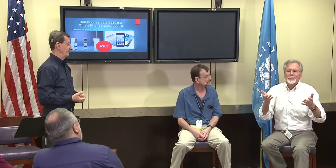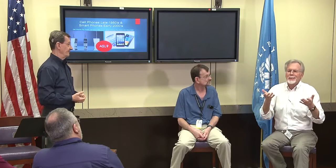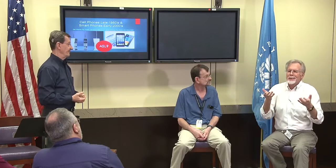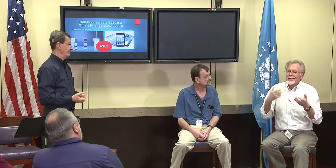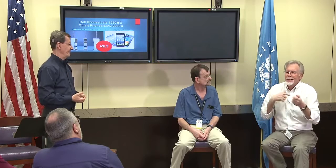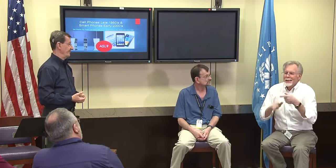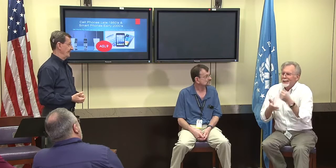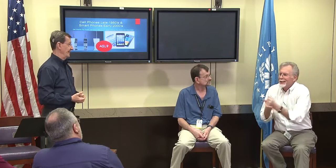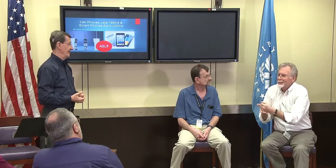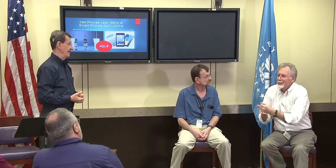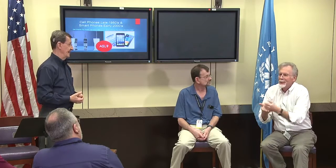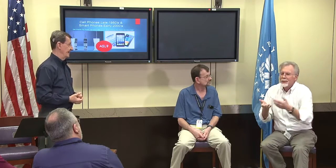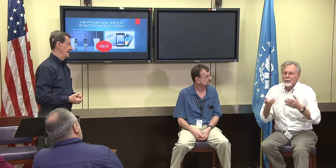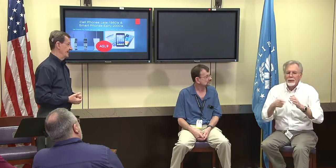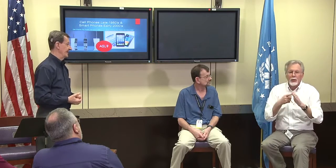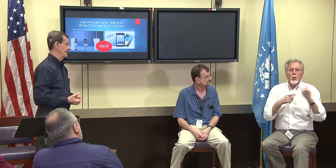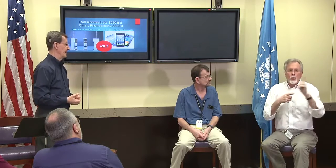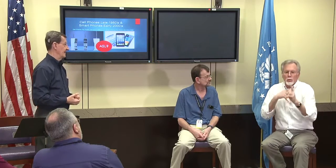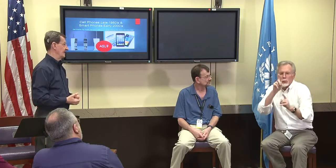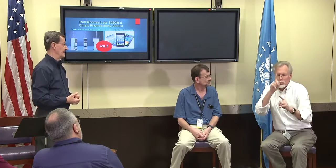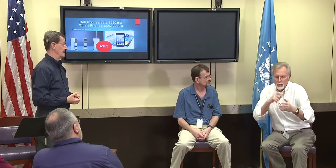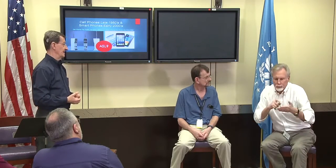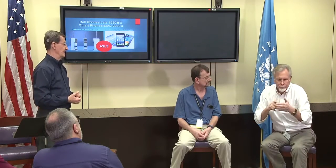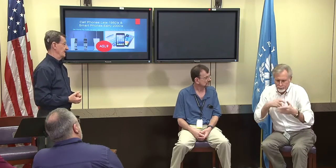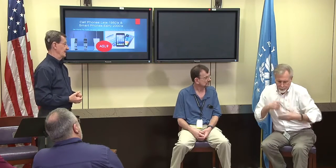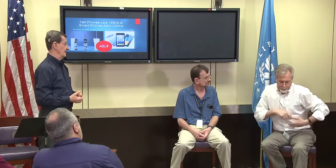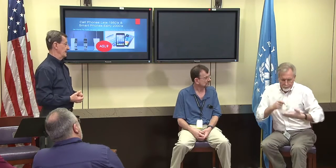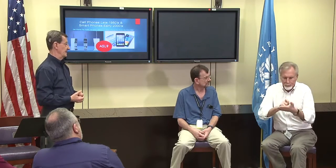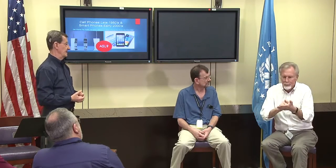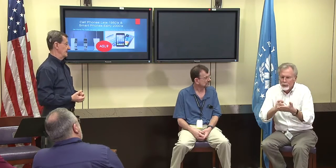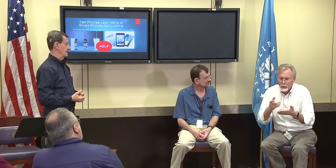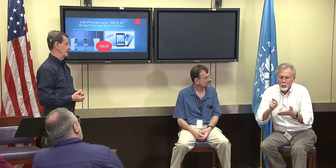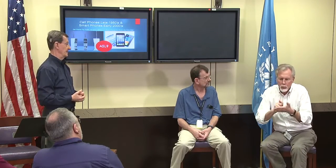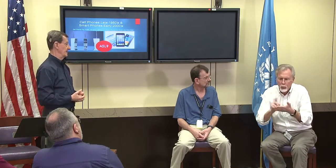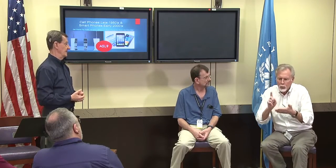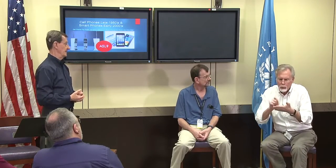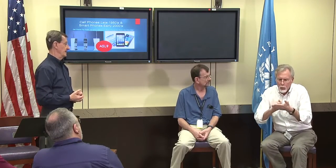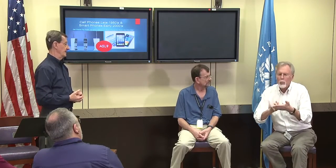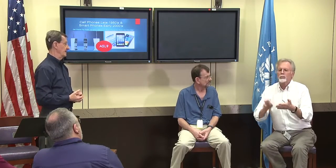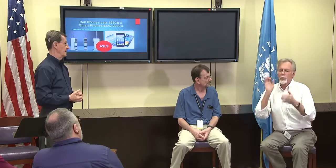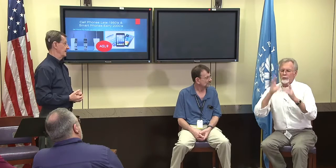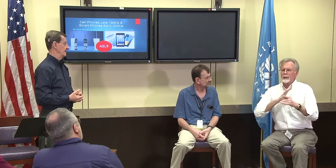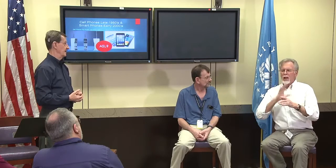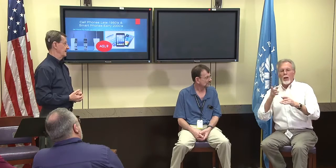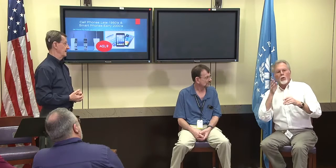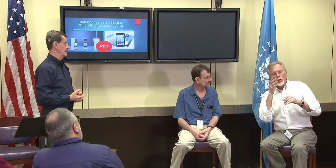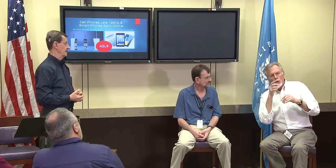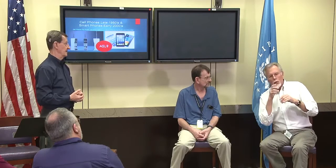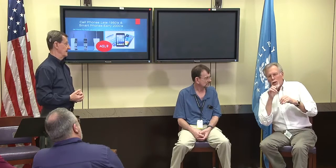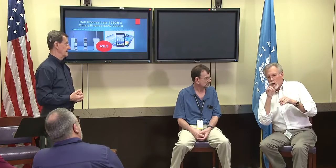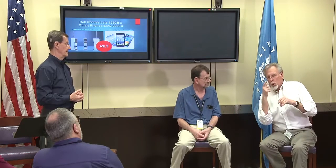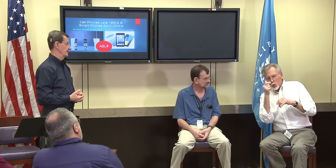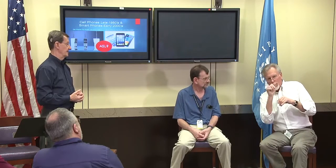I am so willing to help and I'm able to help, I can grab paper whatever write back and forth,